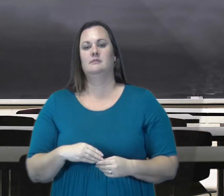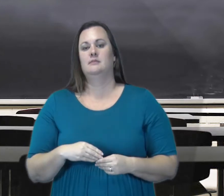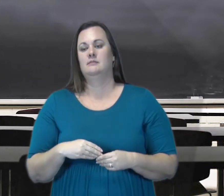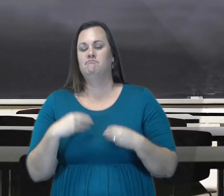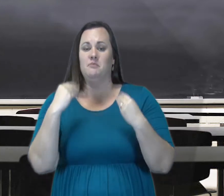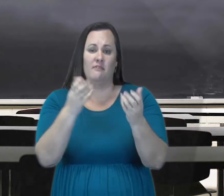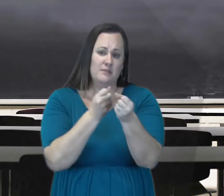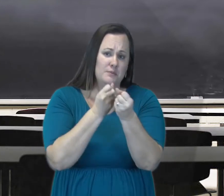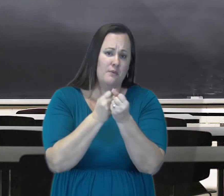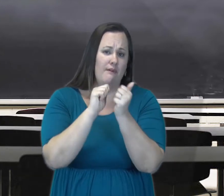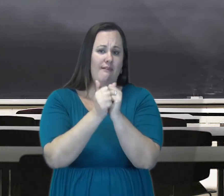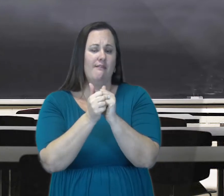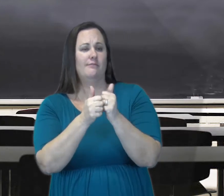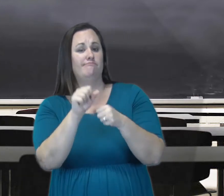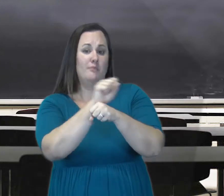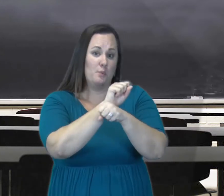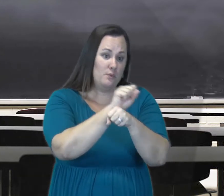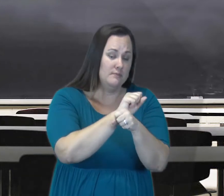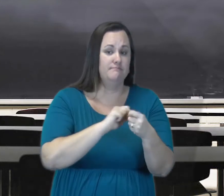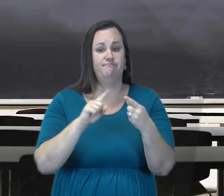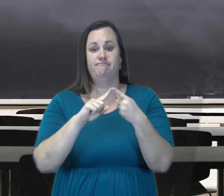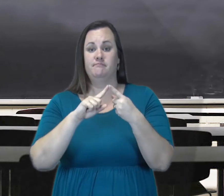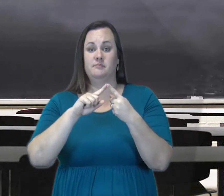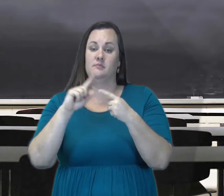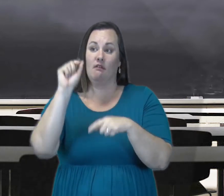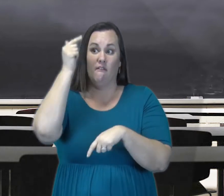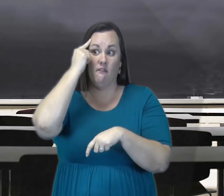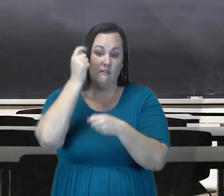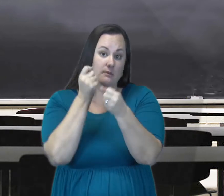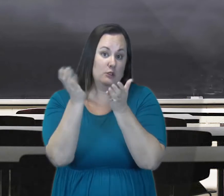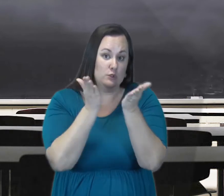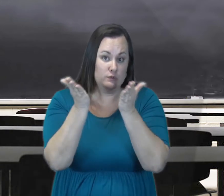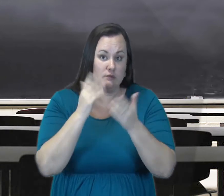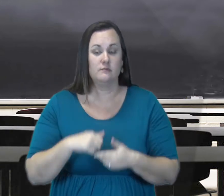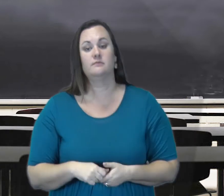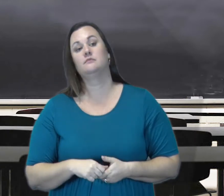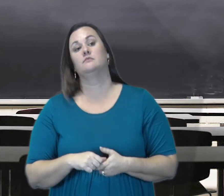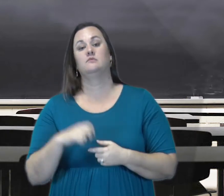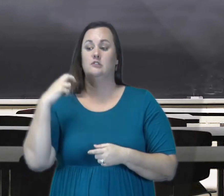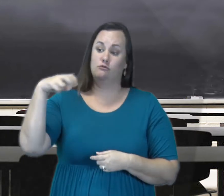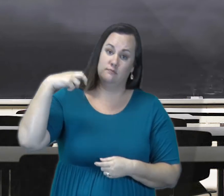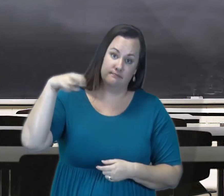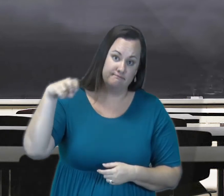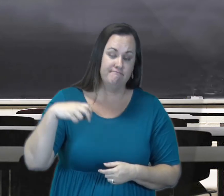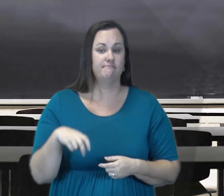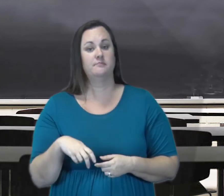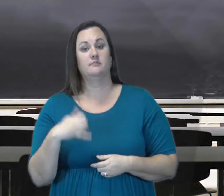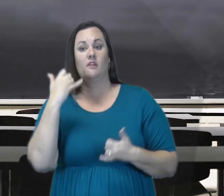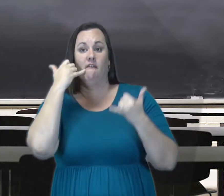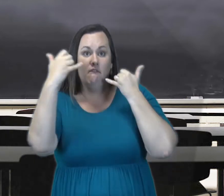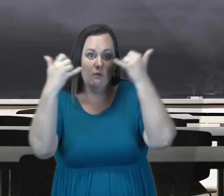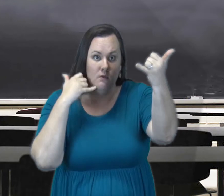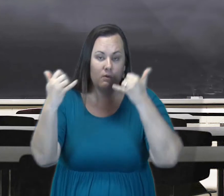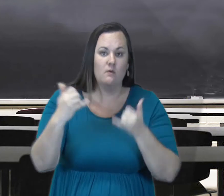it, providing support to employment government services transportation